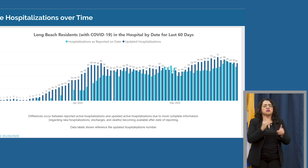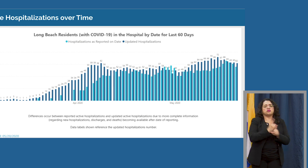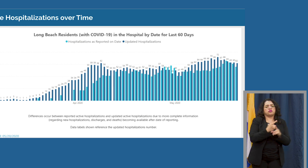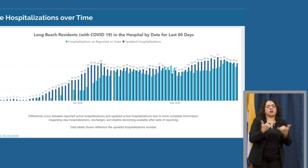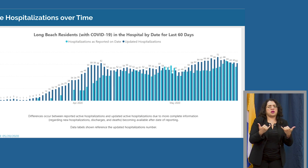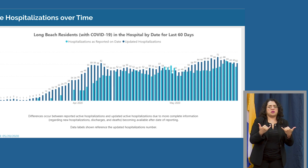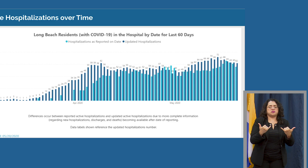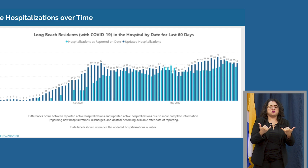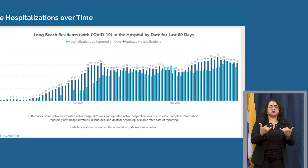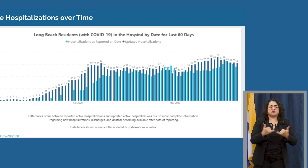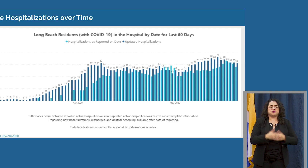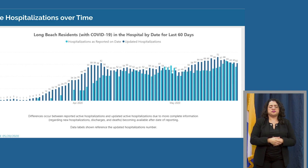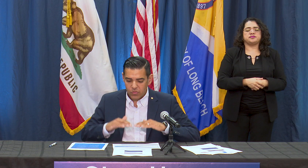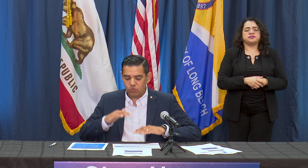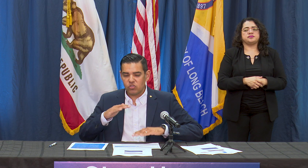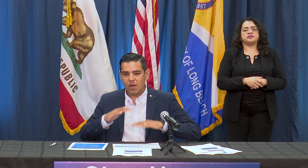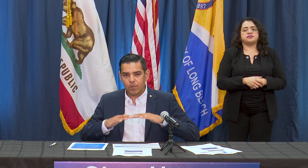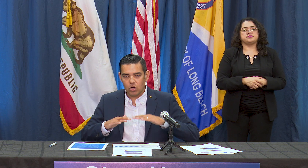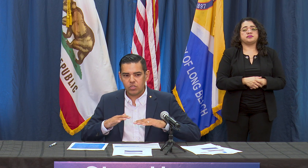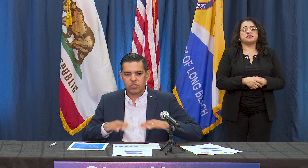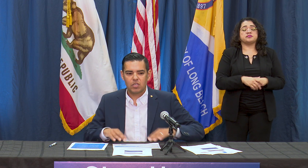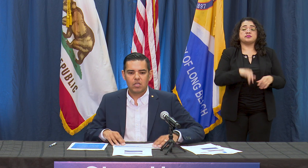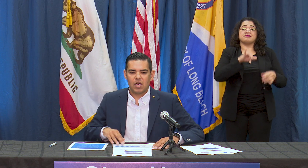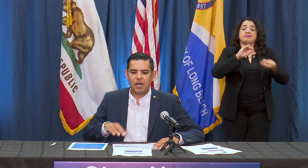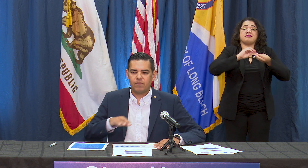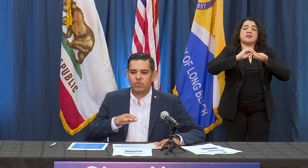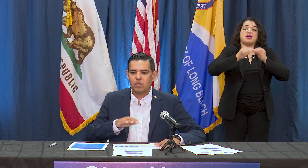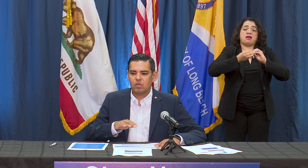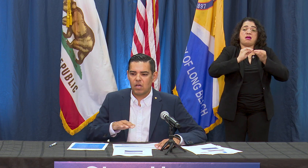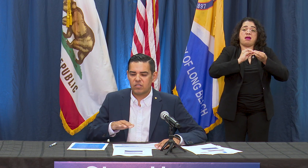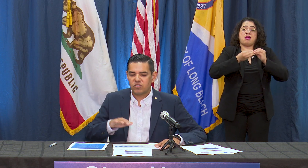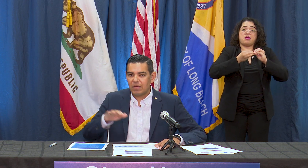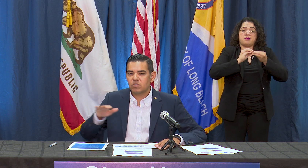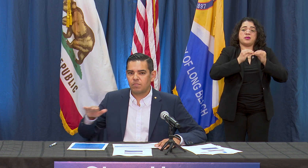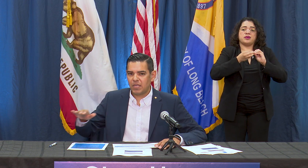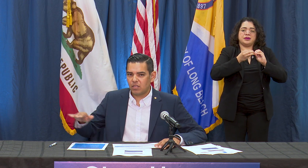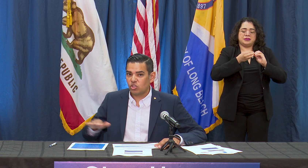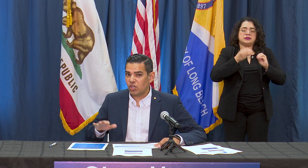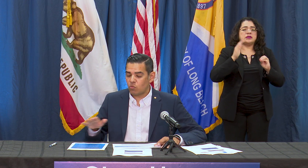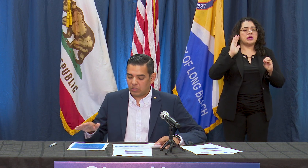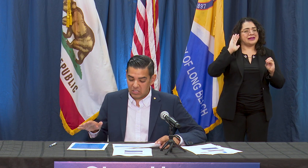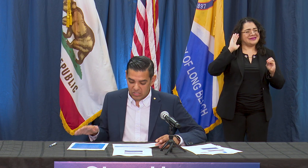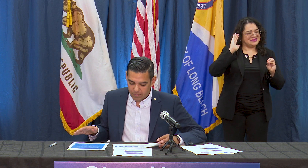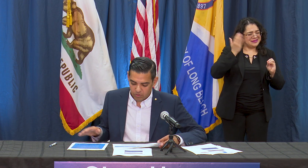relates to where we're at and so those numbers seem to be generally stable.